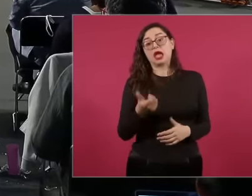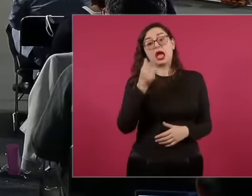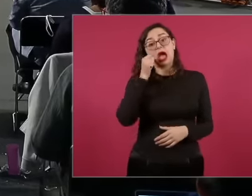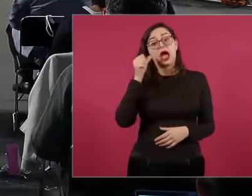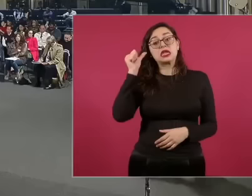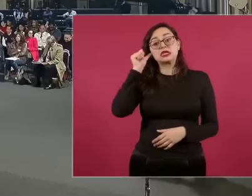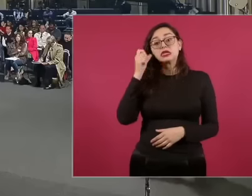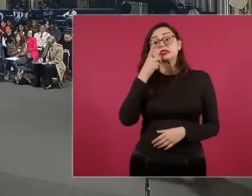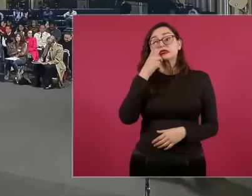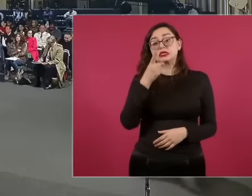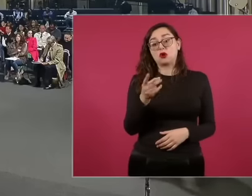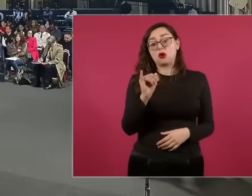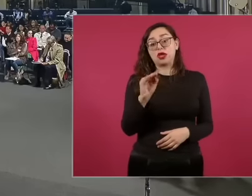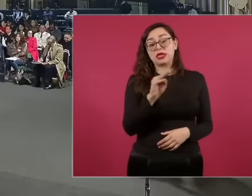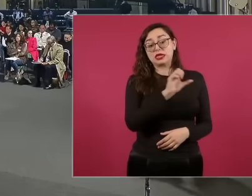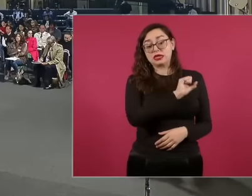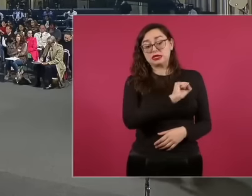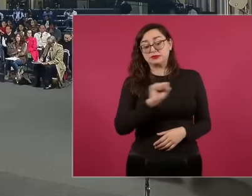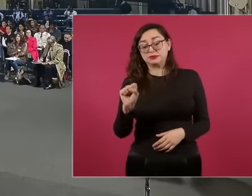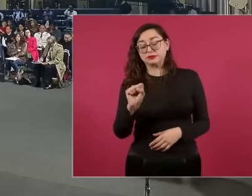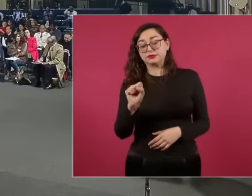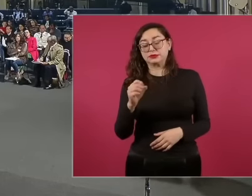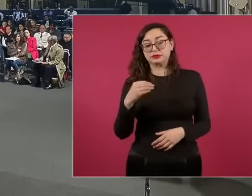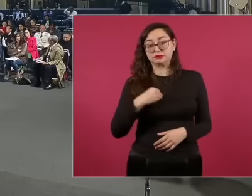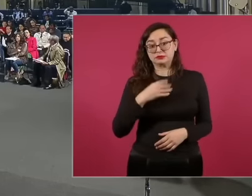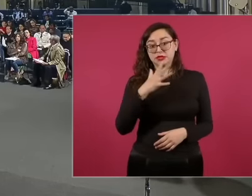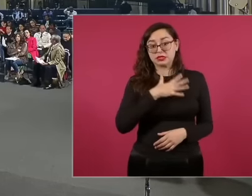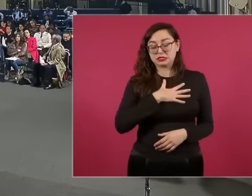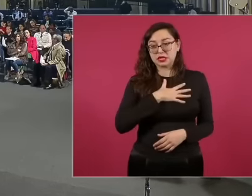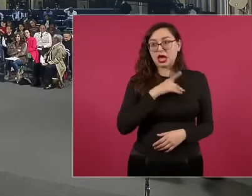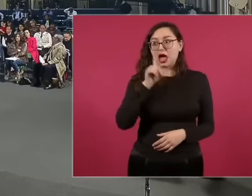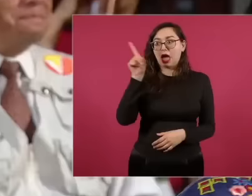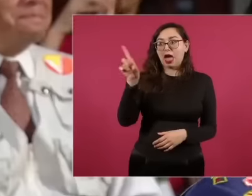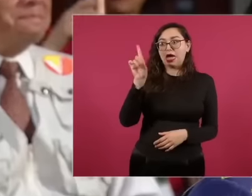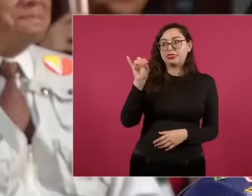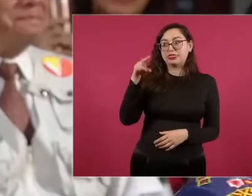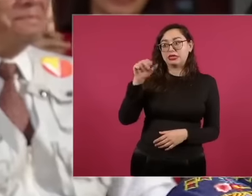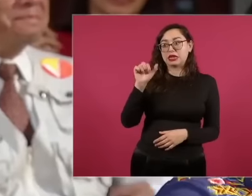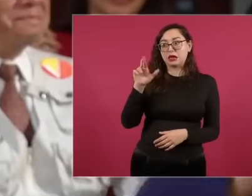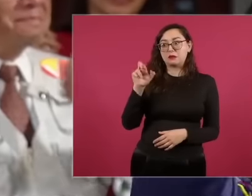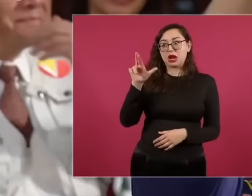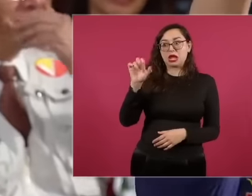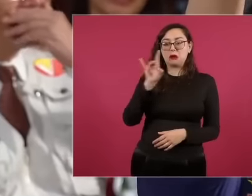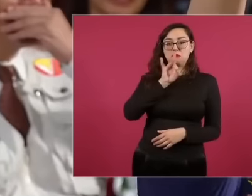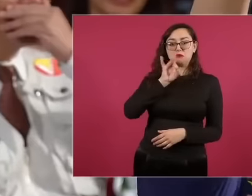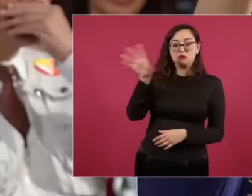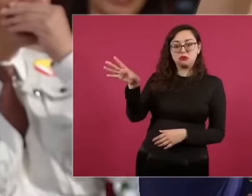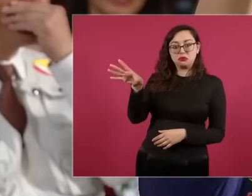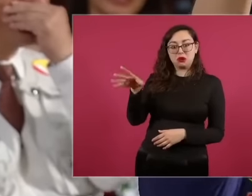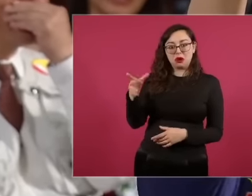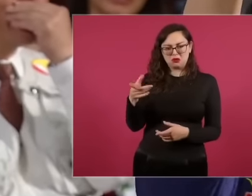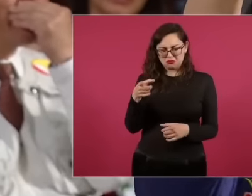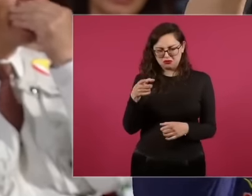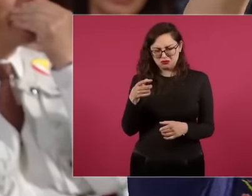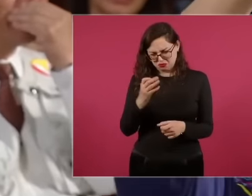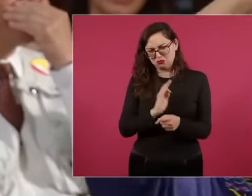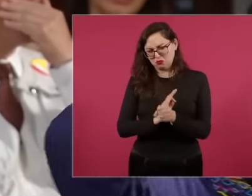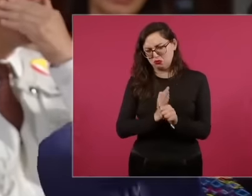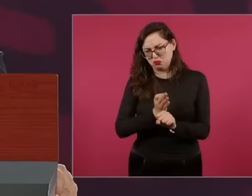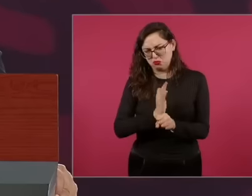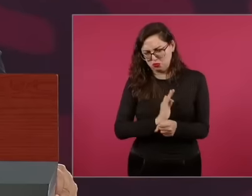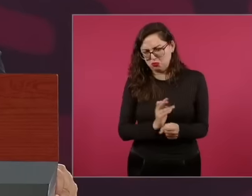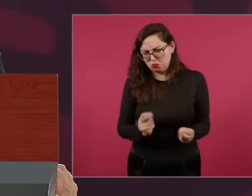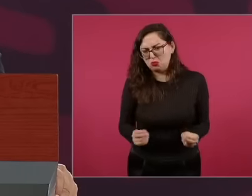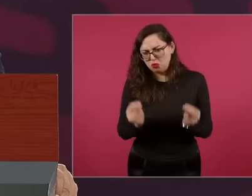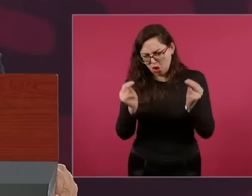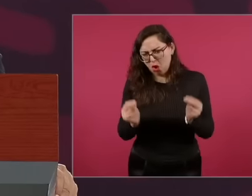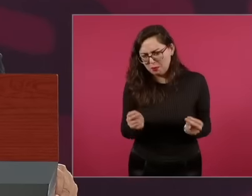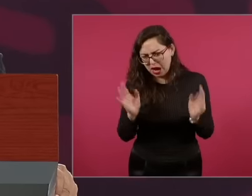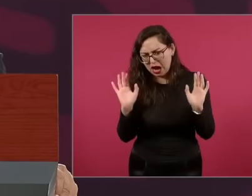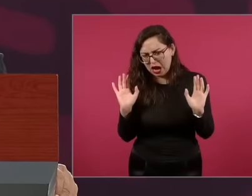than Denmark Was it a joke or was it a or was it to make your opponents angry no no no also